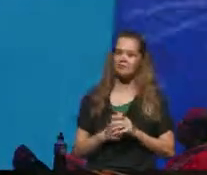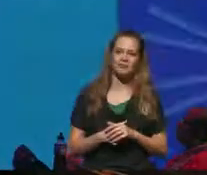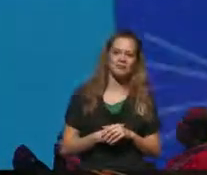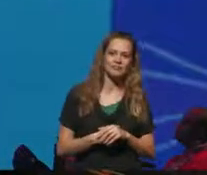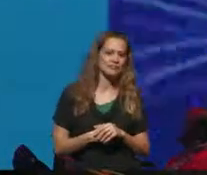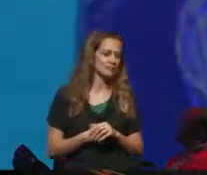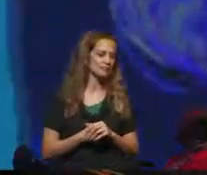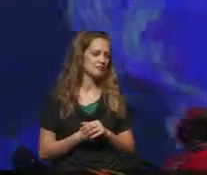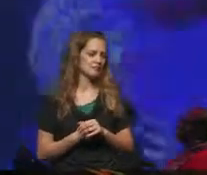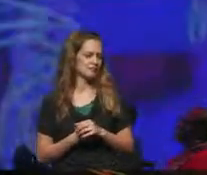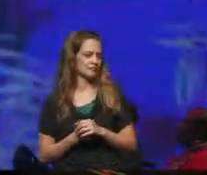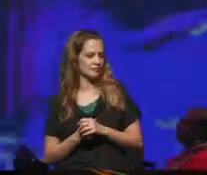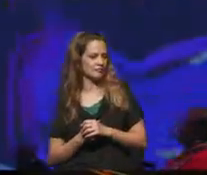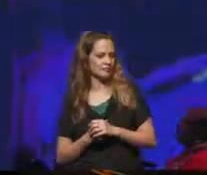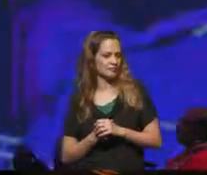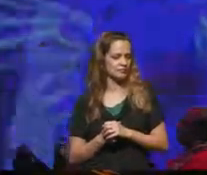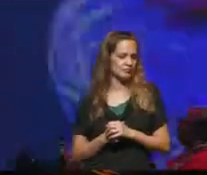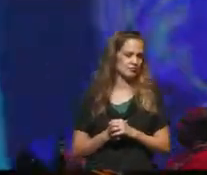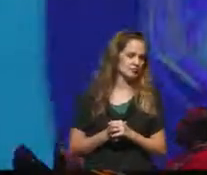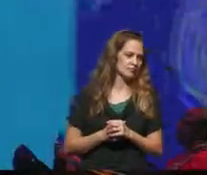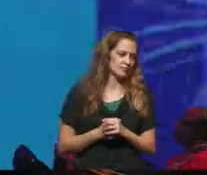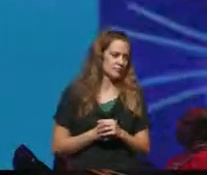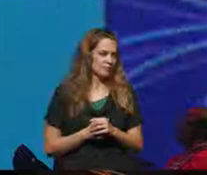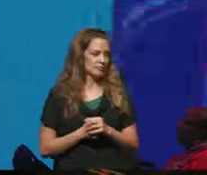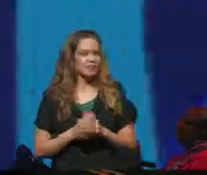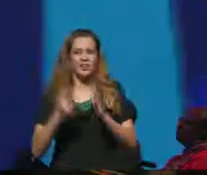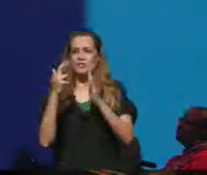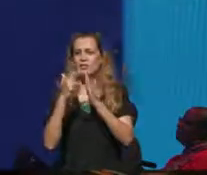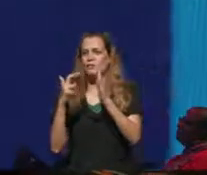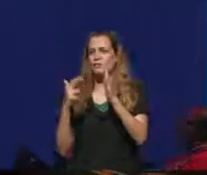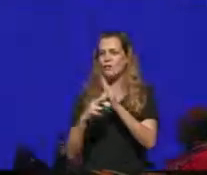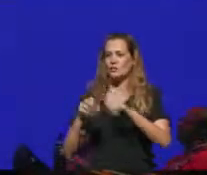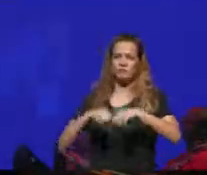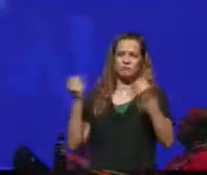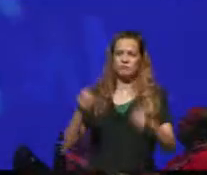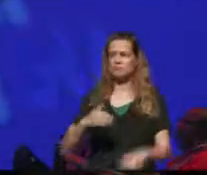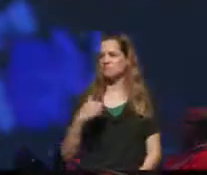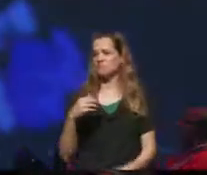in the chairs or a chair will be replaced by a scooter or a wheelchair.